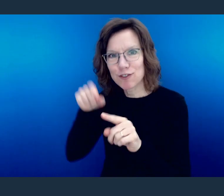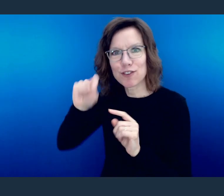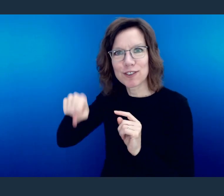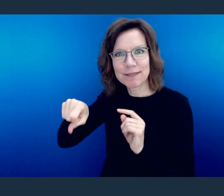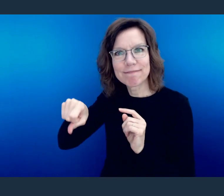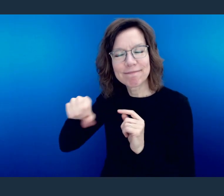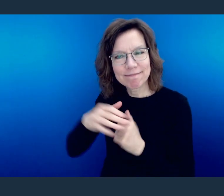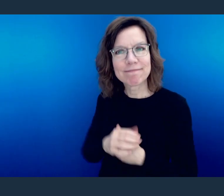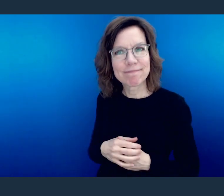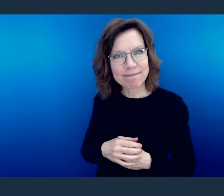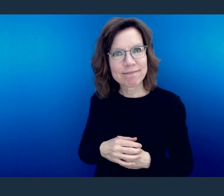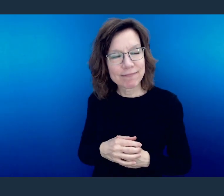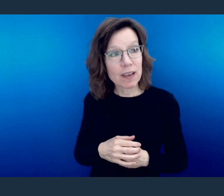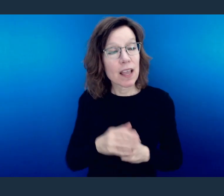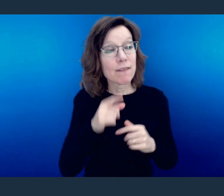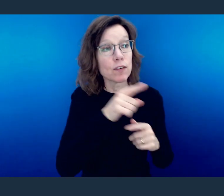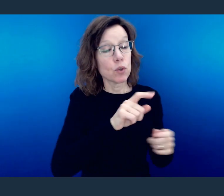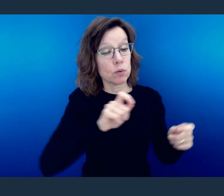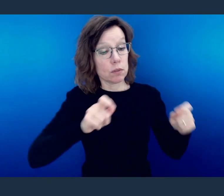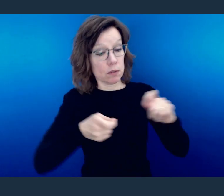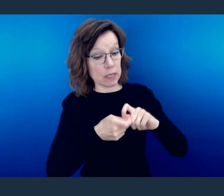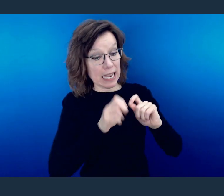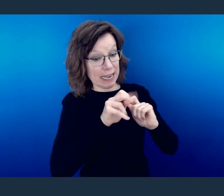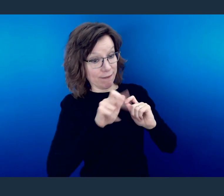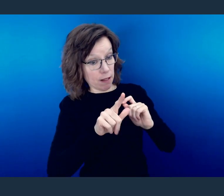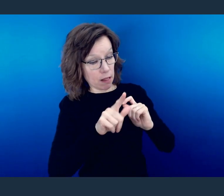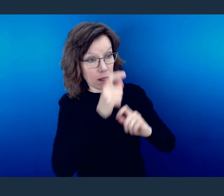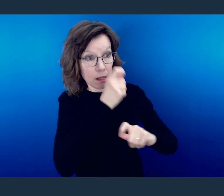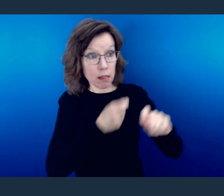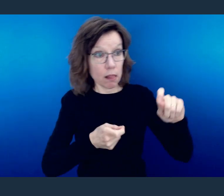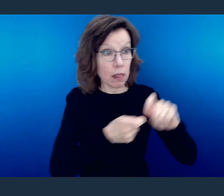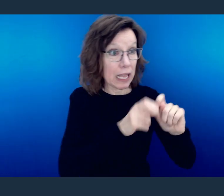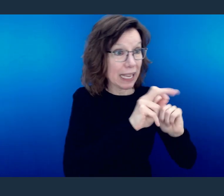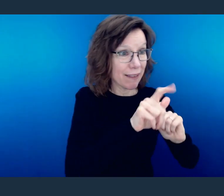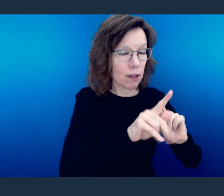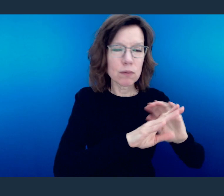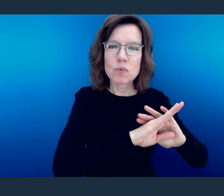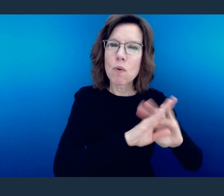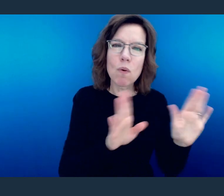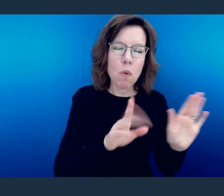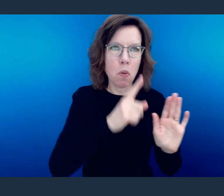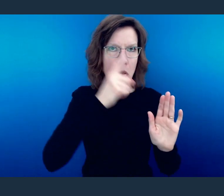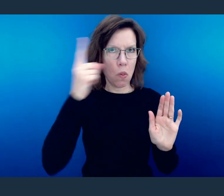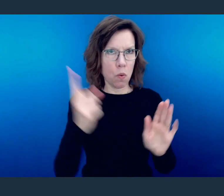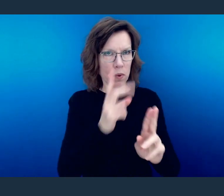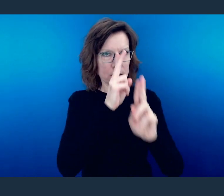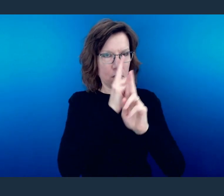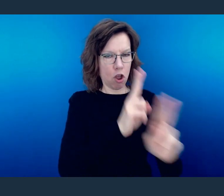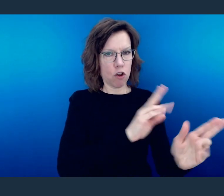"Repay no one evil for evil, but give thought to do what is honorable in the sight of all."